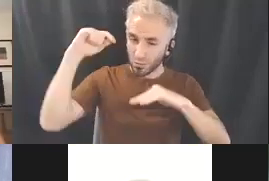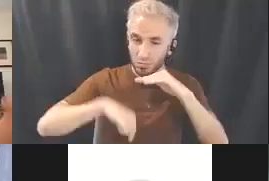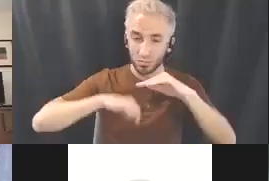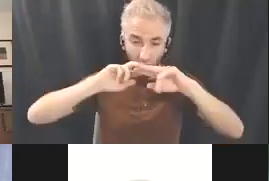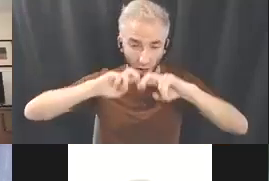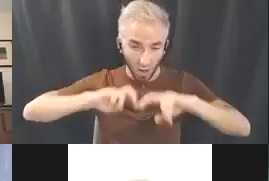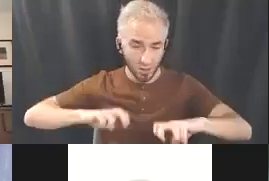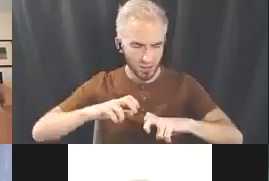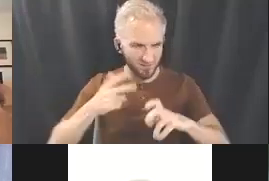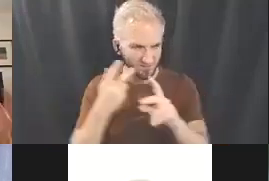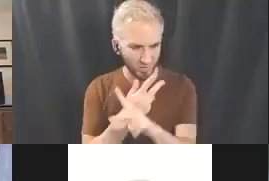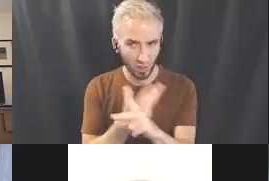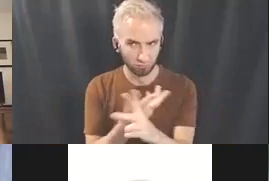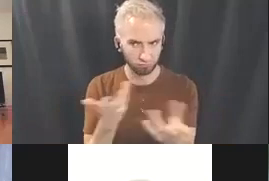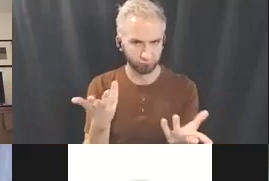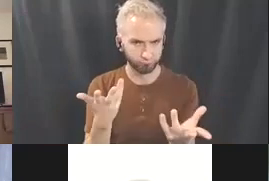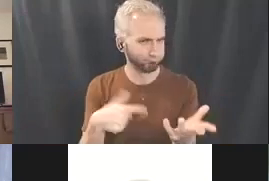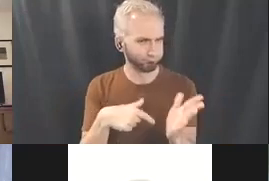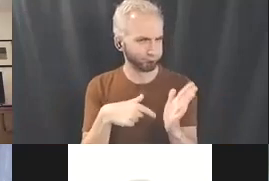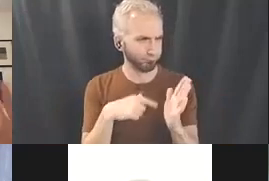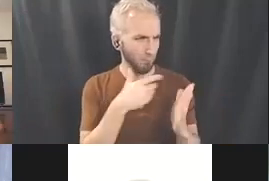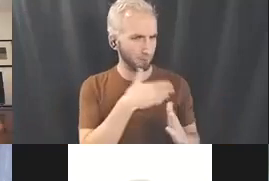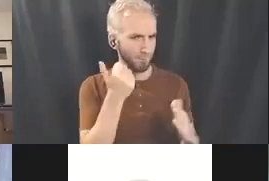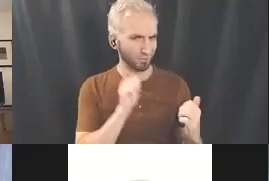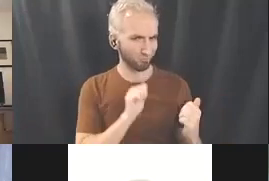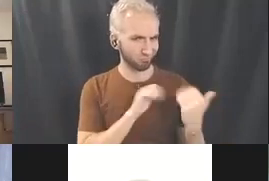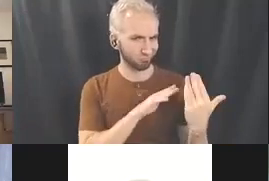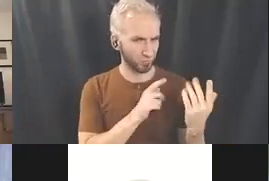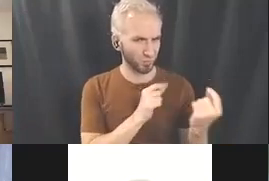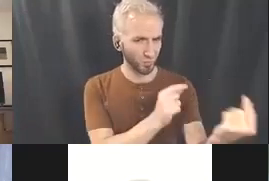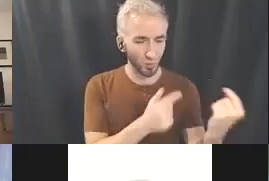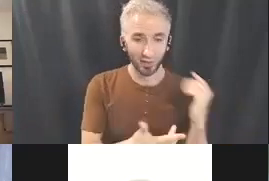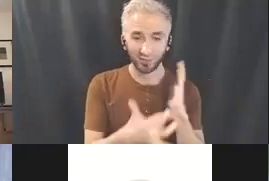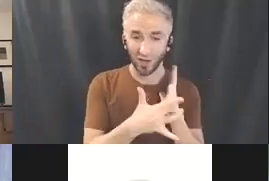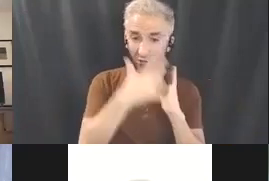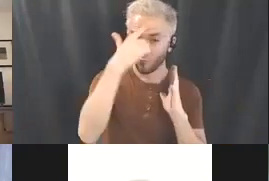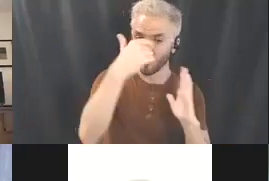figure out what's the best kind of technology and things for us to kind of provide.